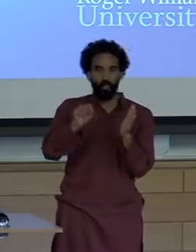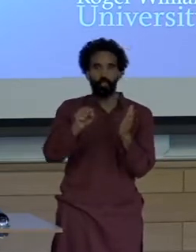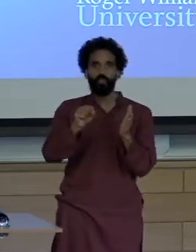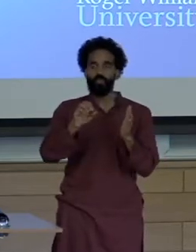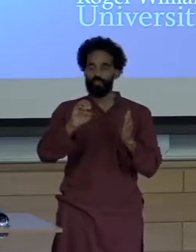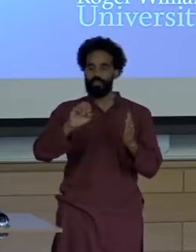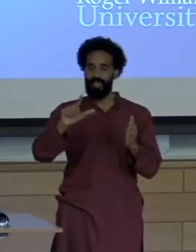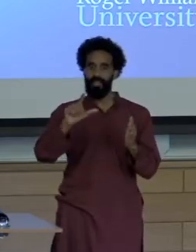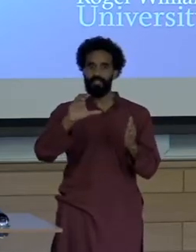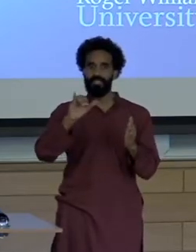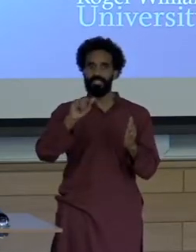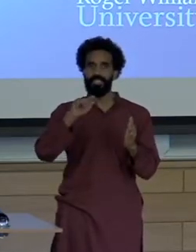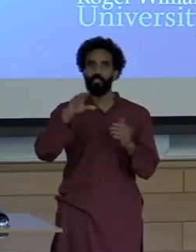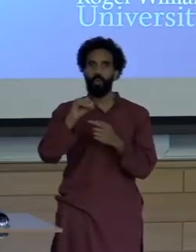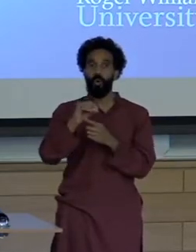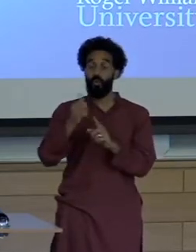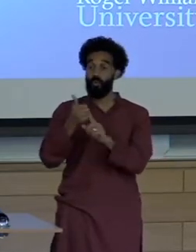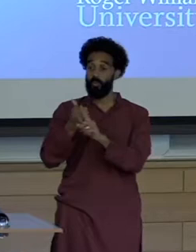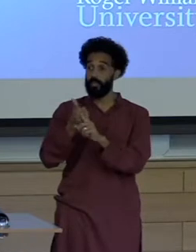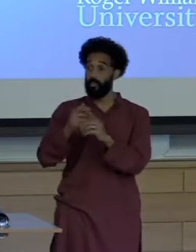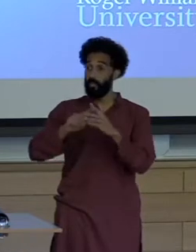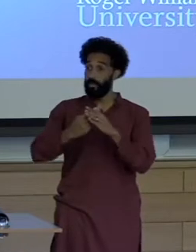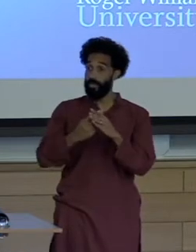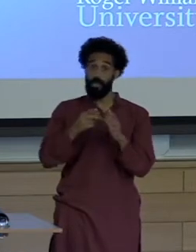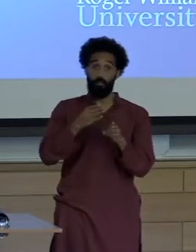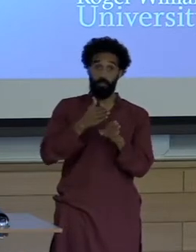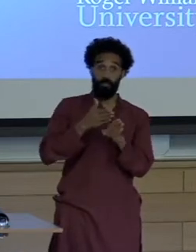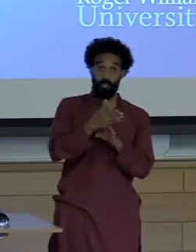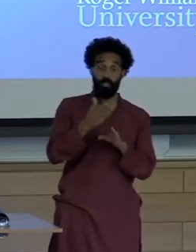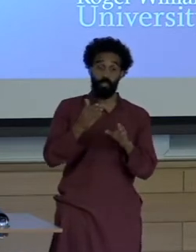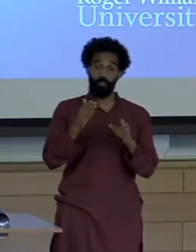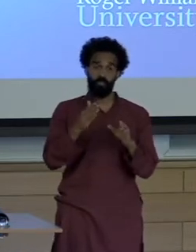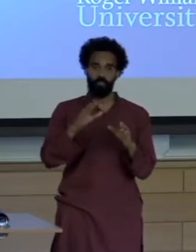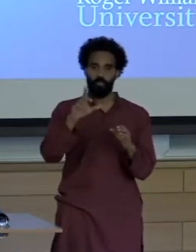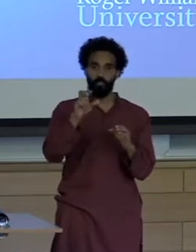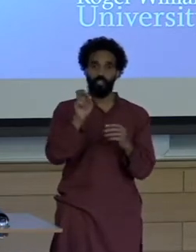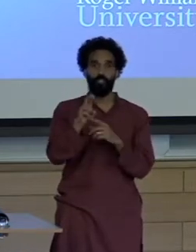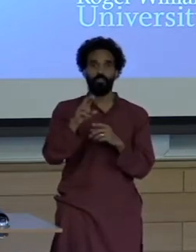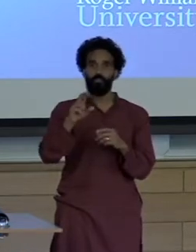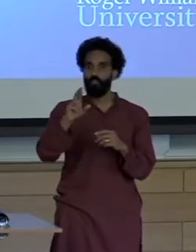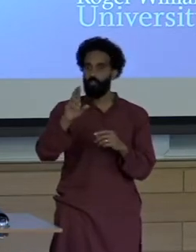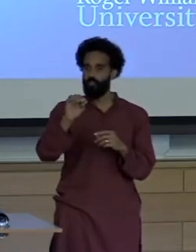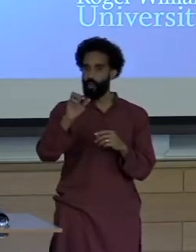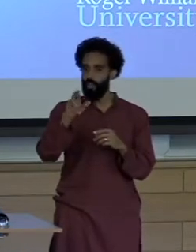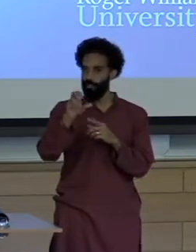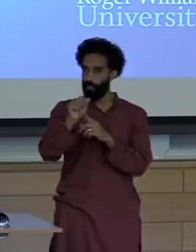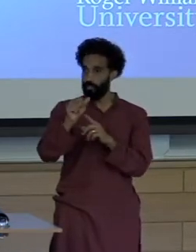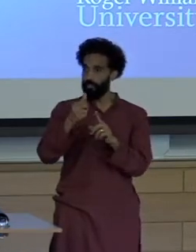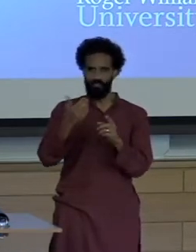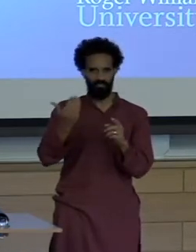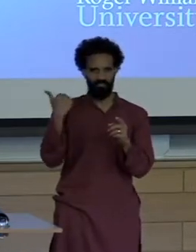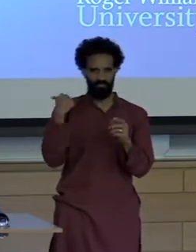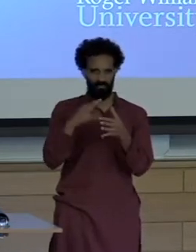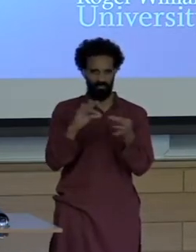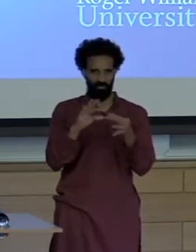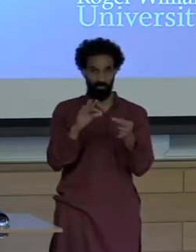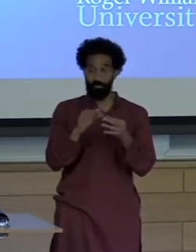Prado began her professional career at Reuters as I mentioned before where she produced news reports for broadcast worldwide